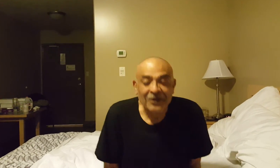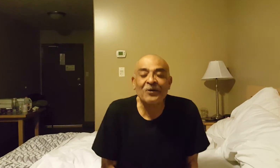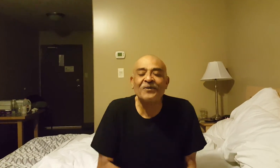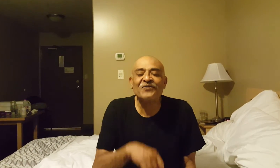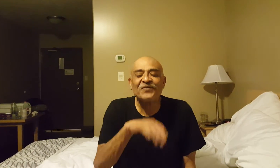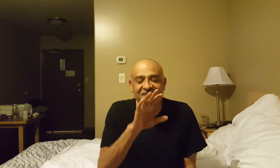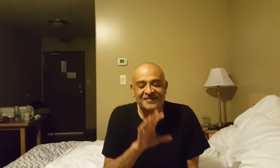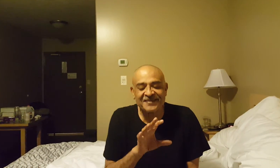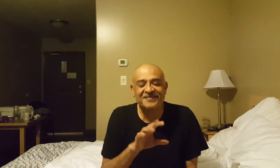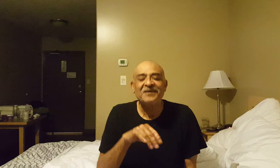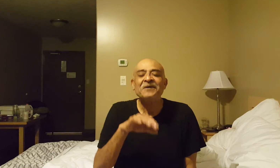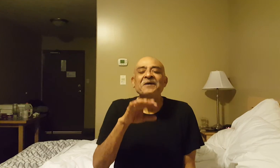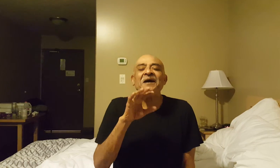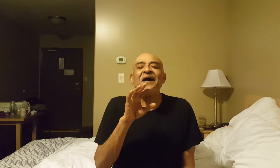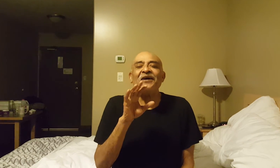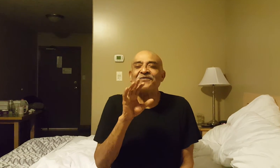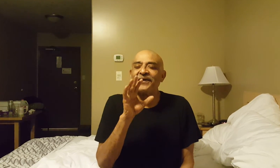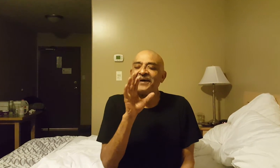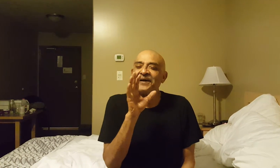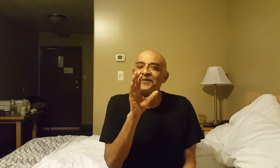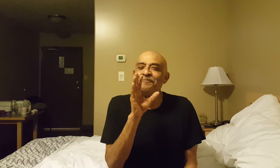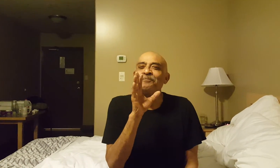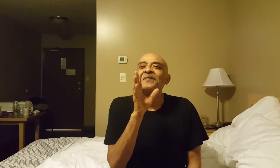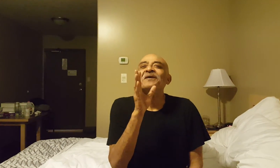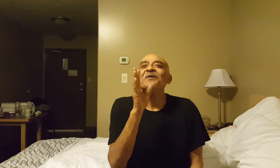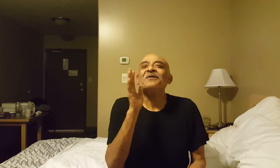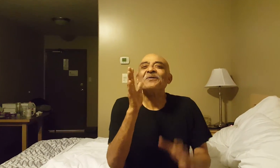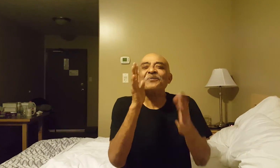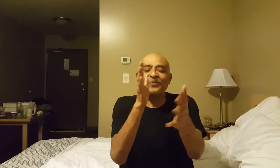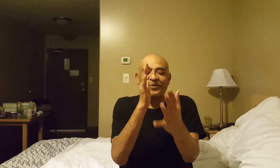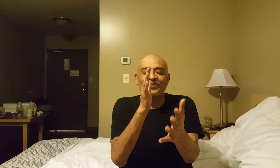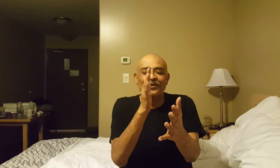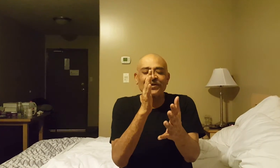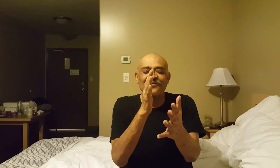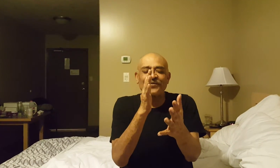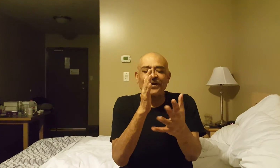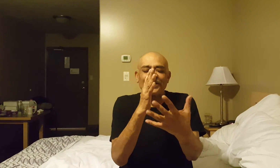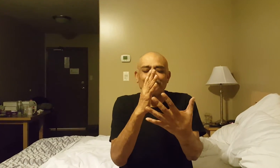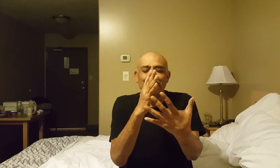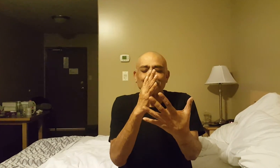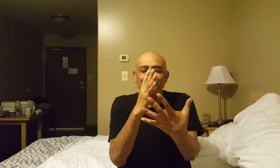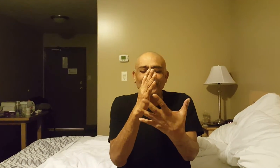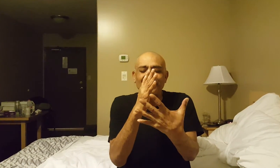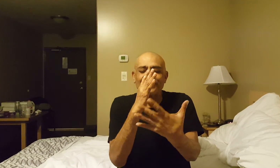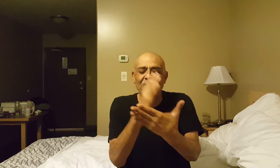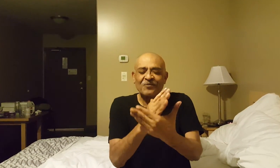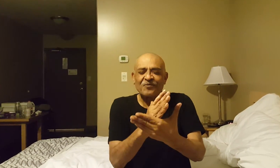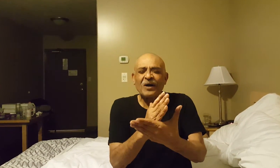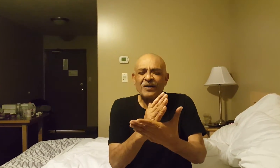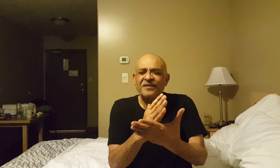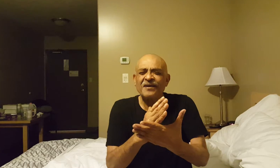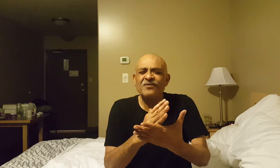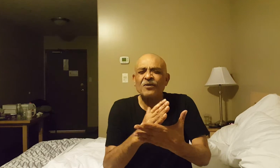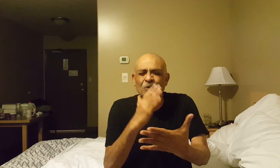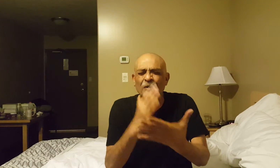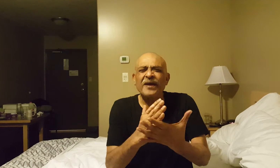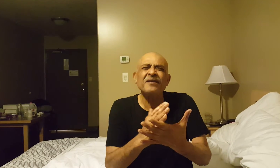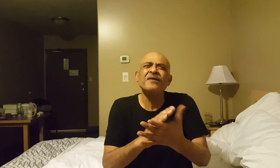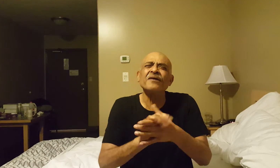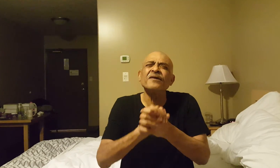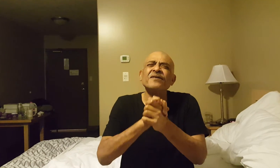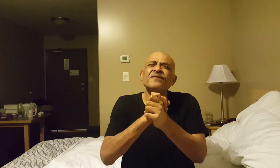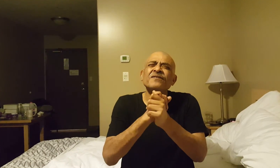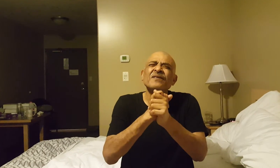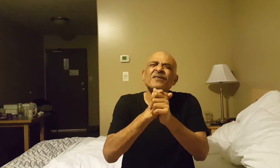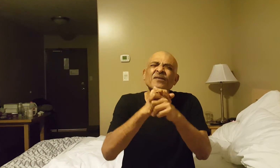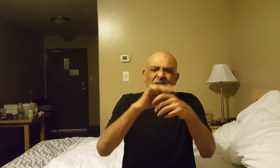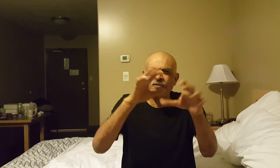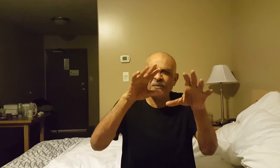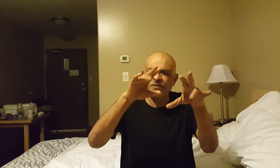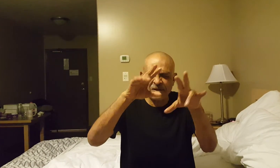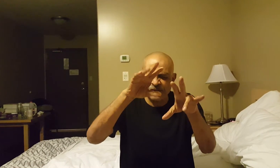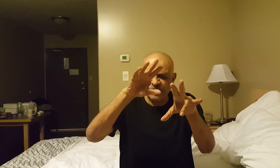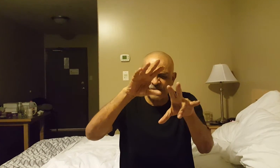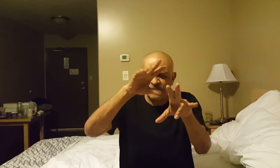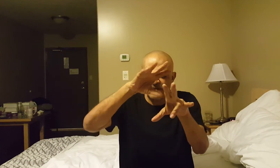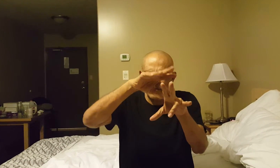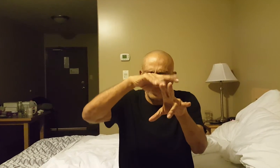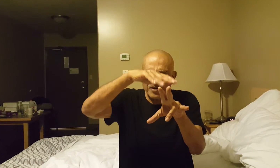quantum physicists have... what they've located here is something really seriously weird,